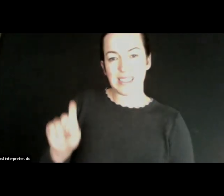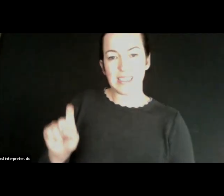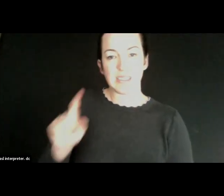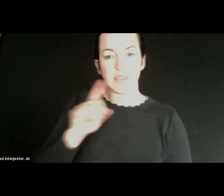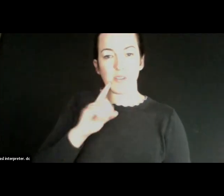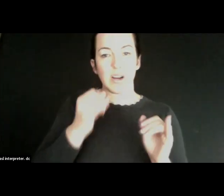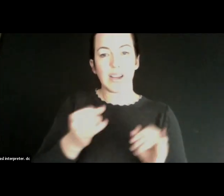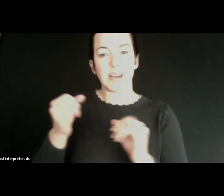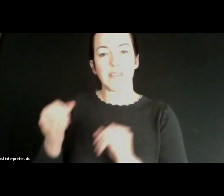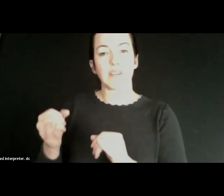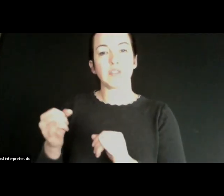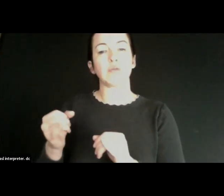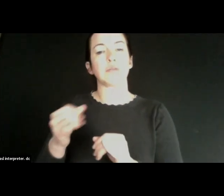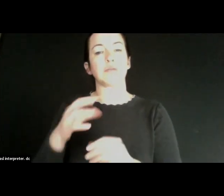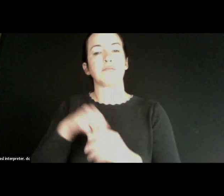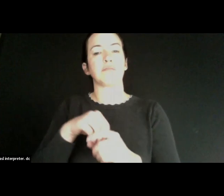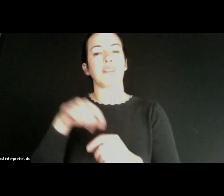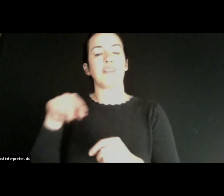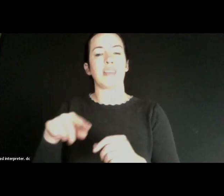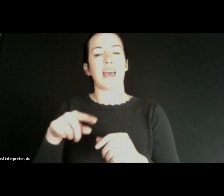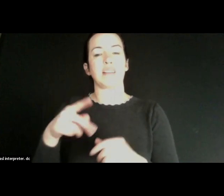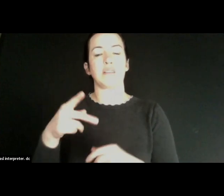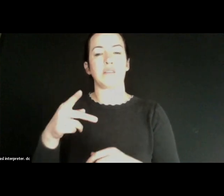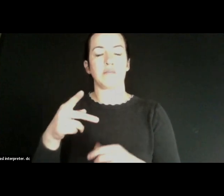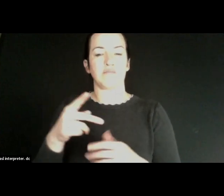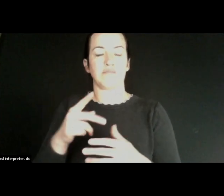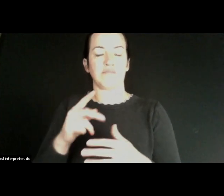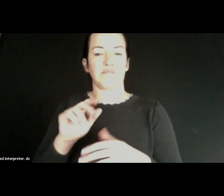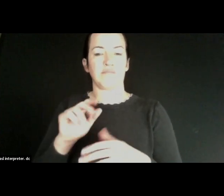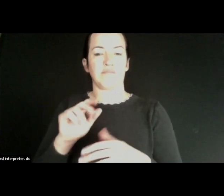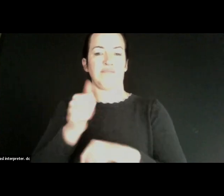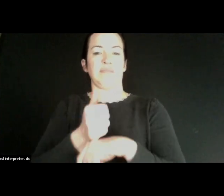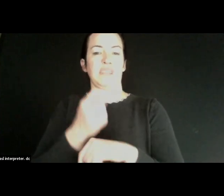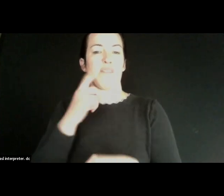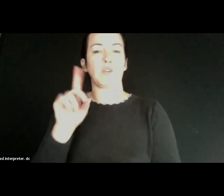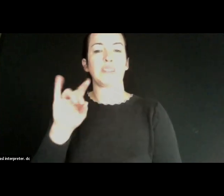as part of that protocol that they put in place with the digital navigator, and then